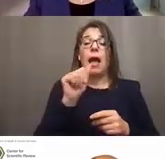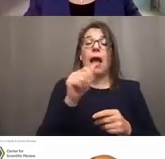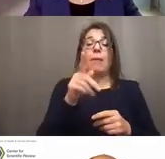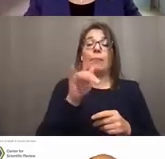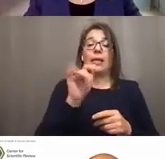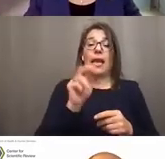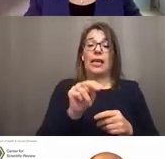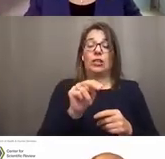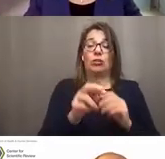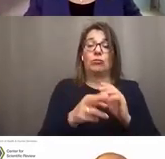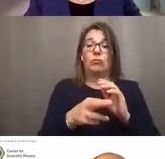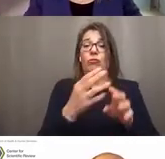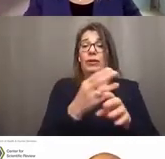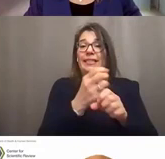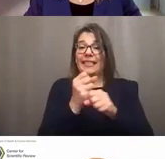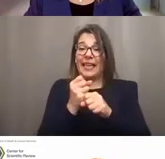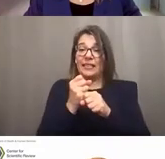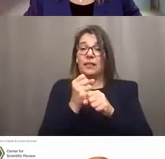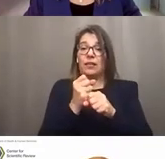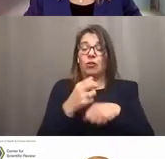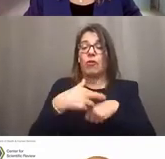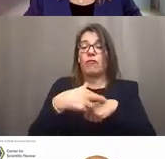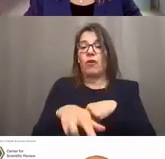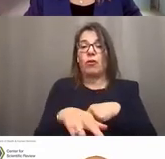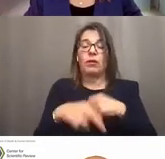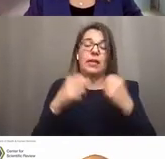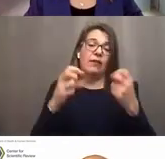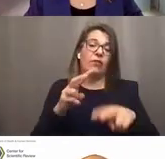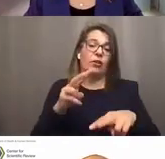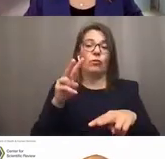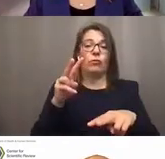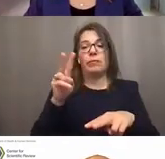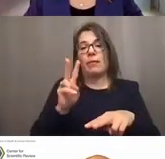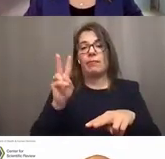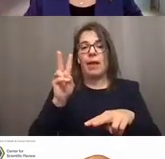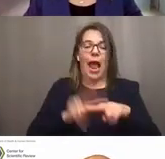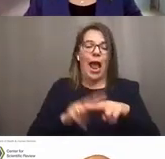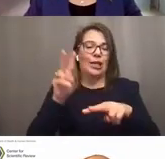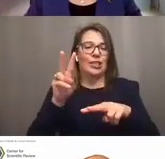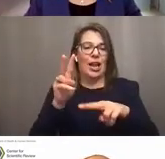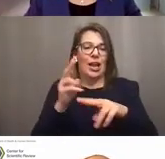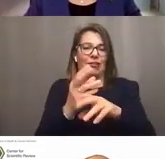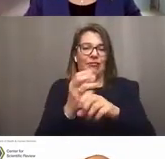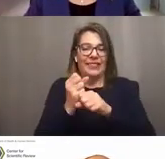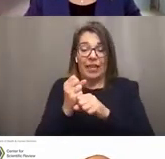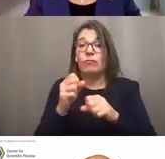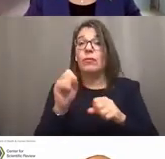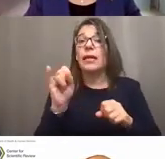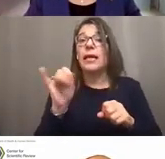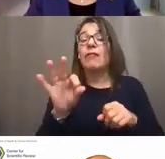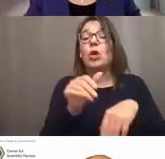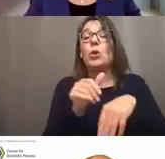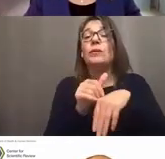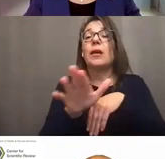so if you #SubmitEarly ... We created a hashtag for that, and let's say you submit a week early.